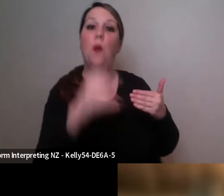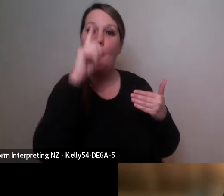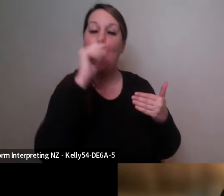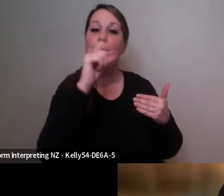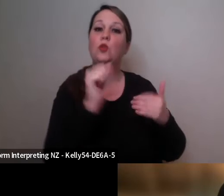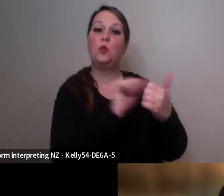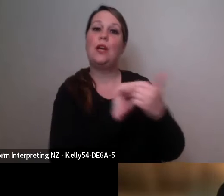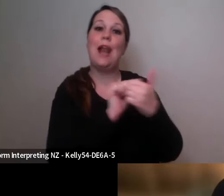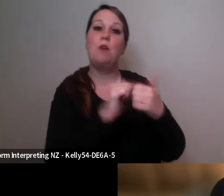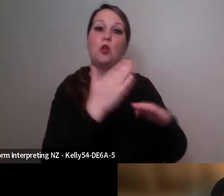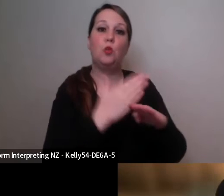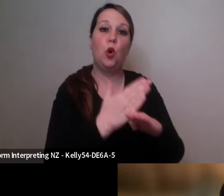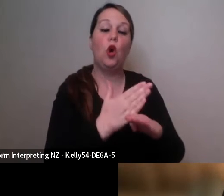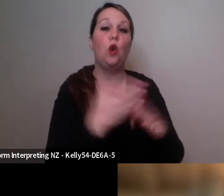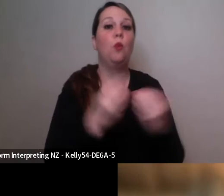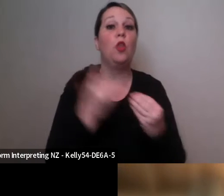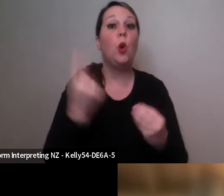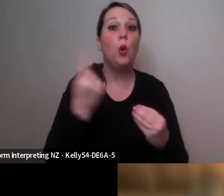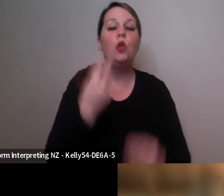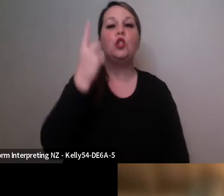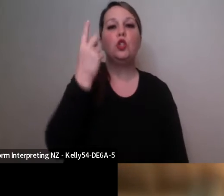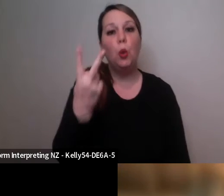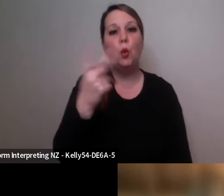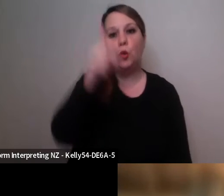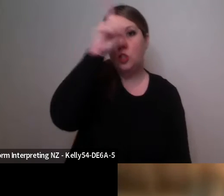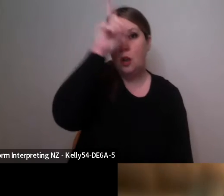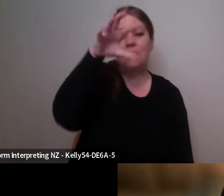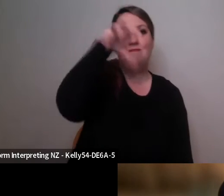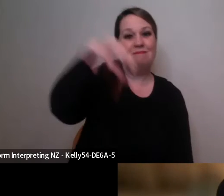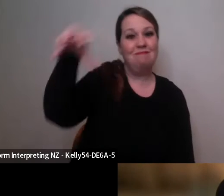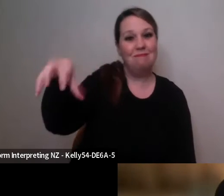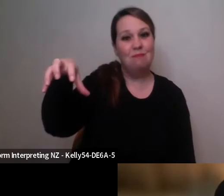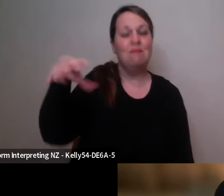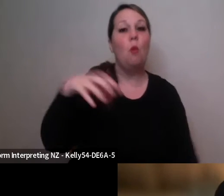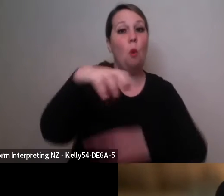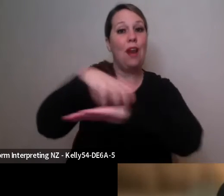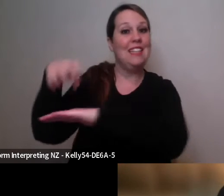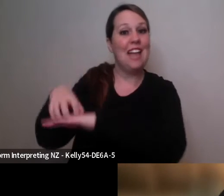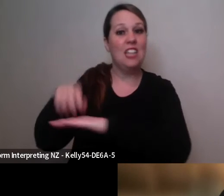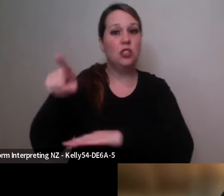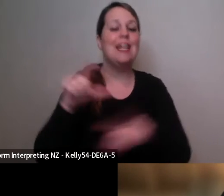organizations in Germany to have a residency at Darmstadt's Theater and and also working